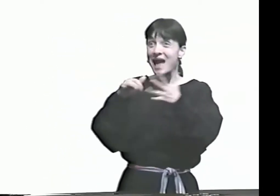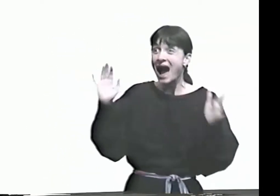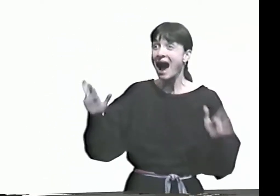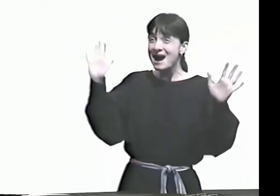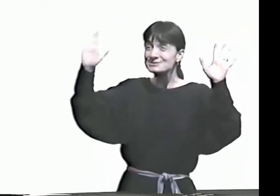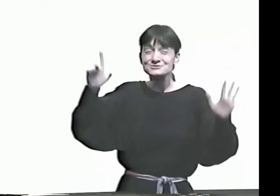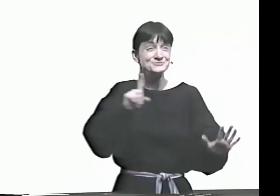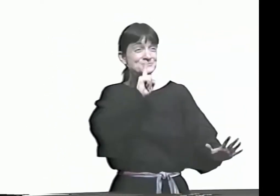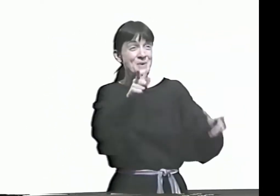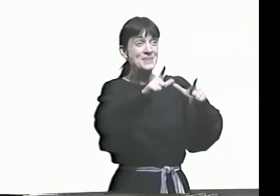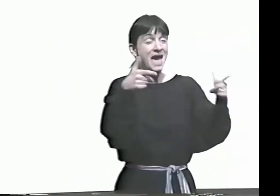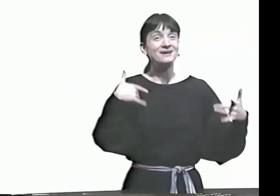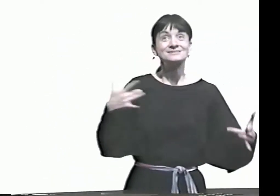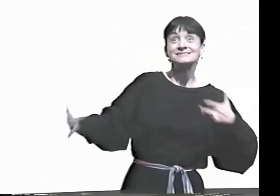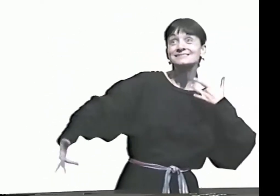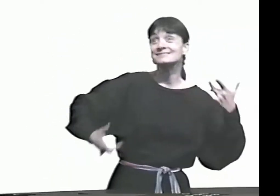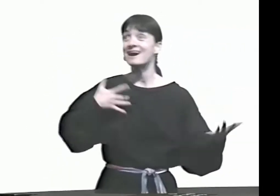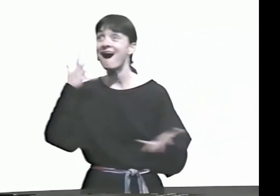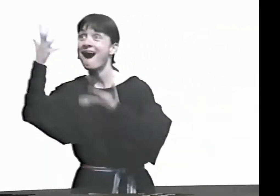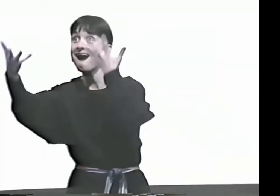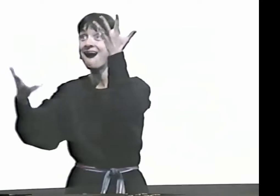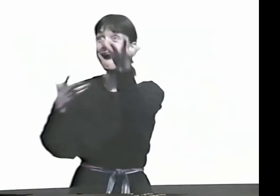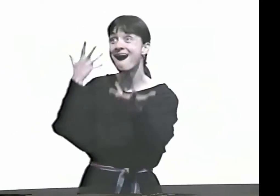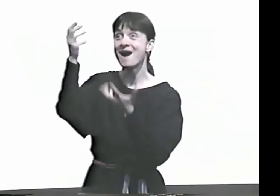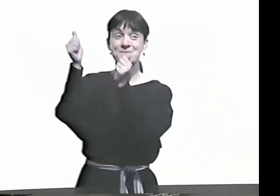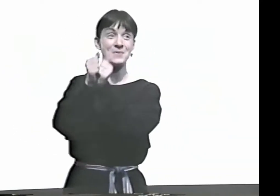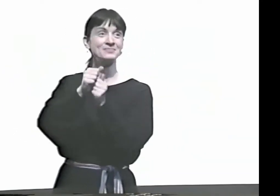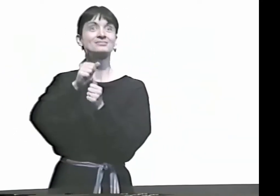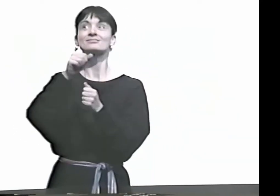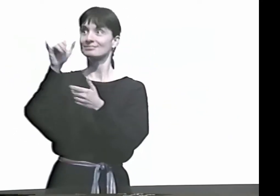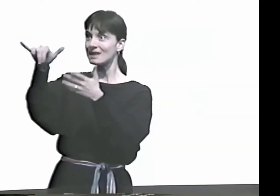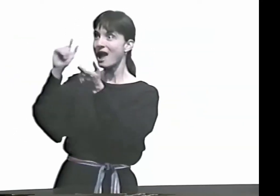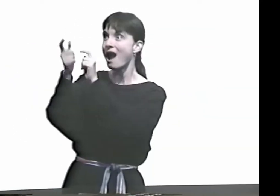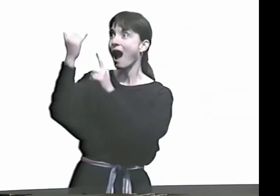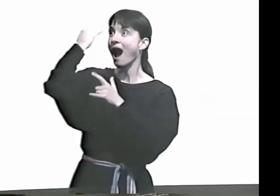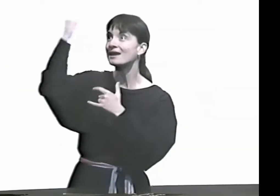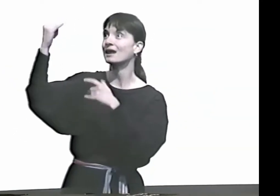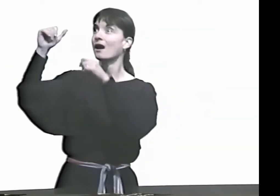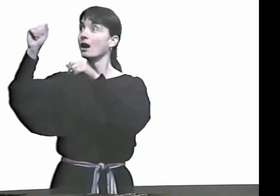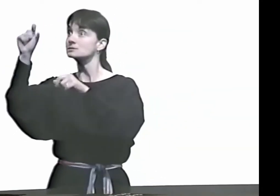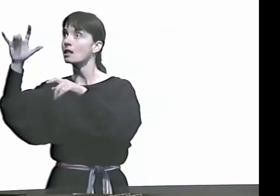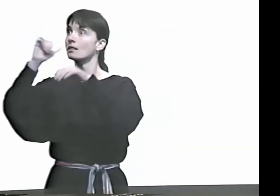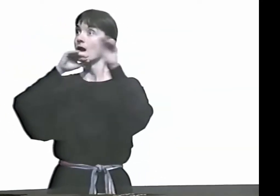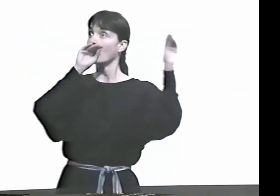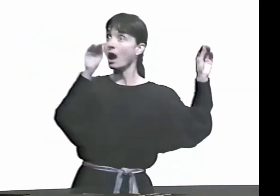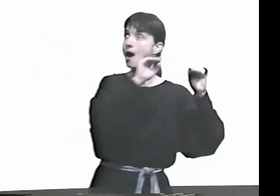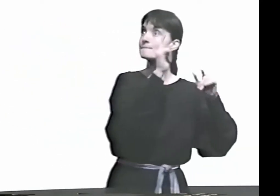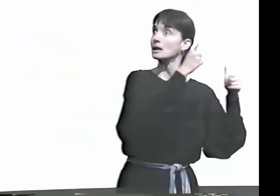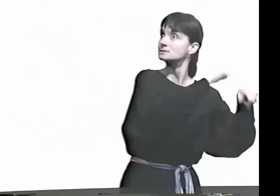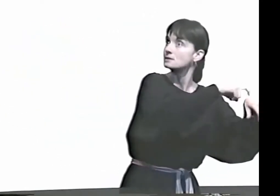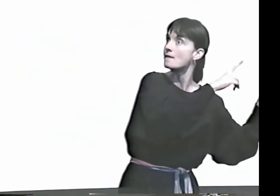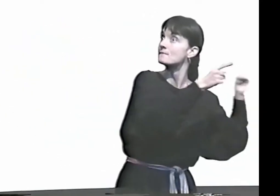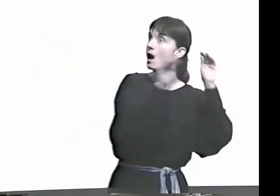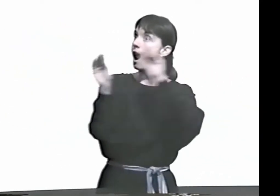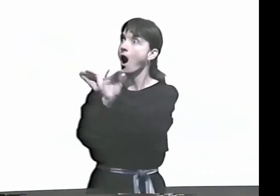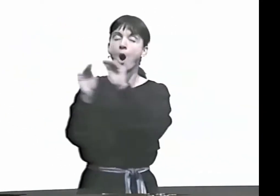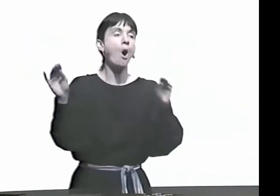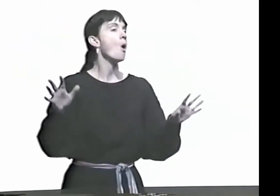THAT ASL HAD A STRUCTURE OF ITS OWN, AND I WAS SO THRILLED, AND IT WAS SUCH AN EXCITING PROCESS WORKING WITH HIM.